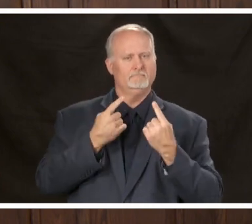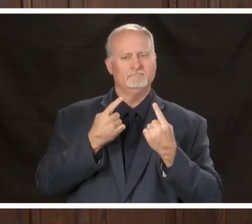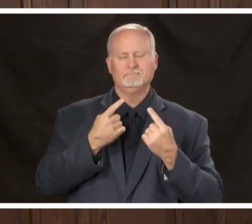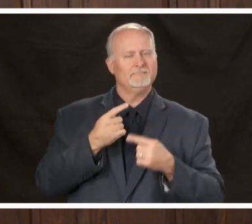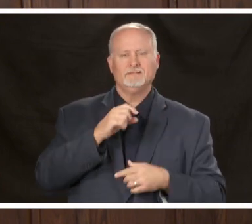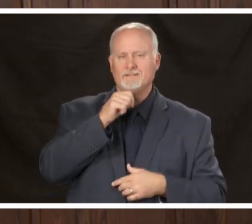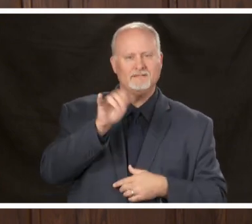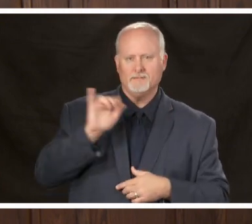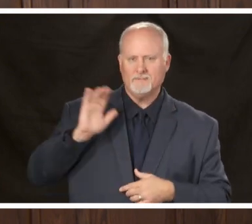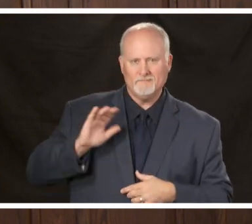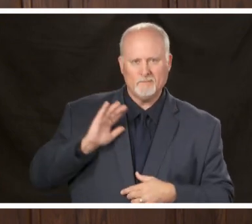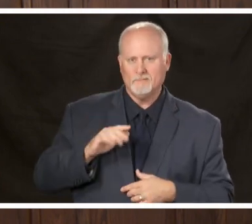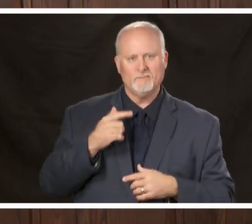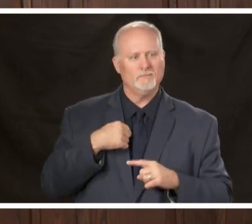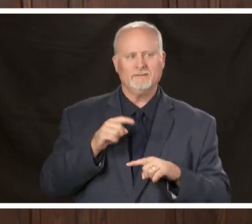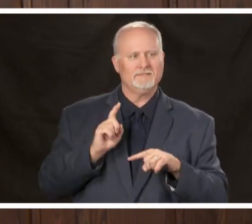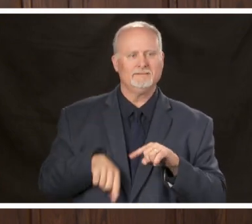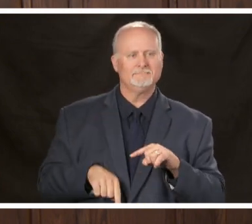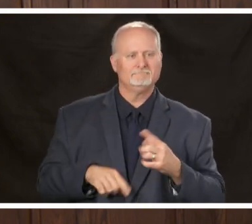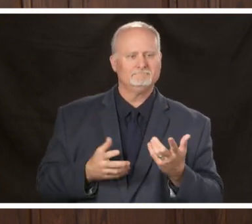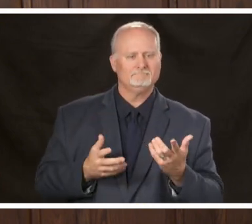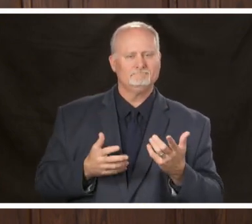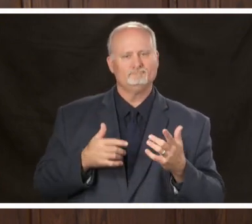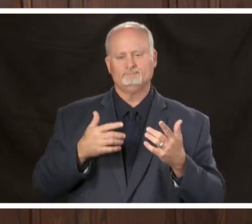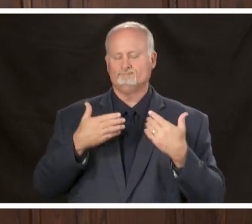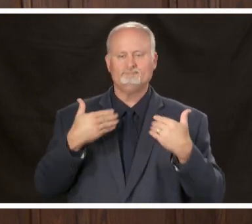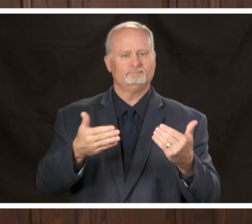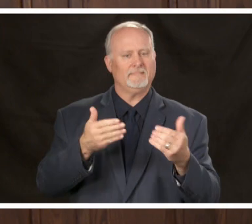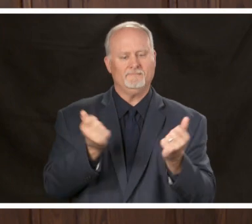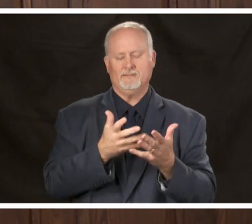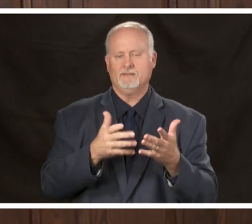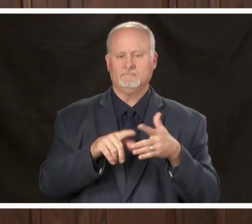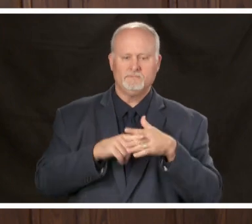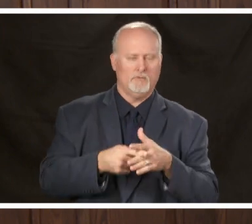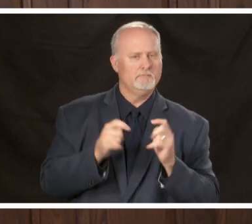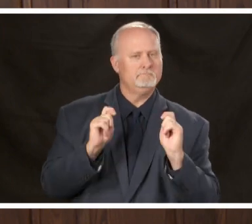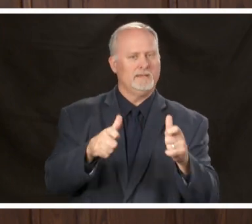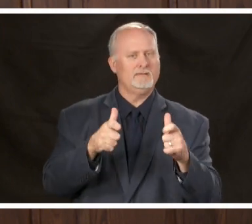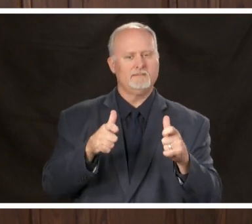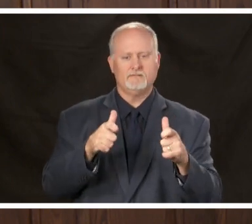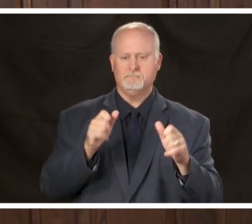before we won't be able to just quickly turn everything back on just on Monday